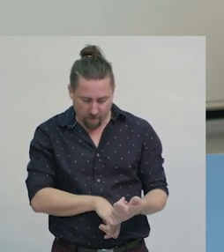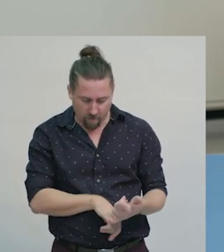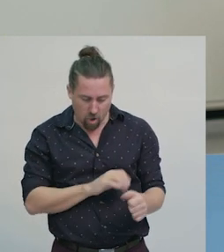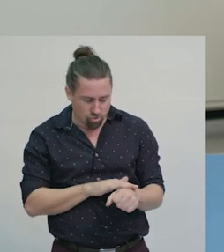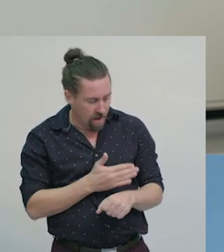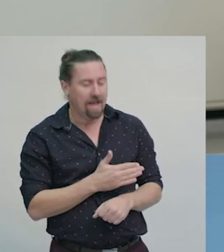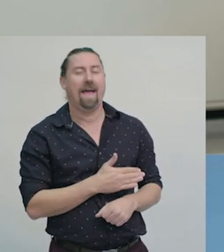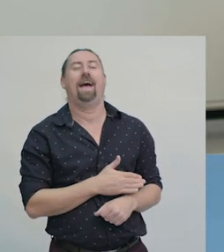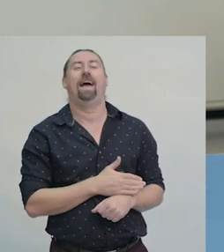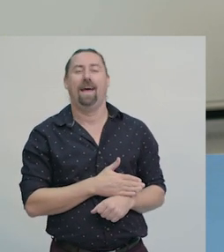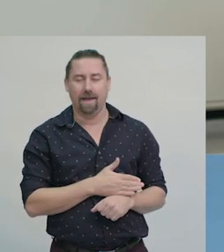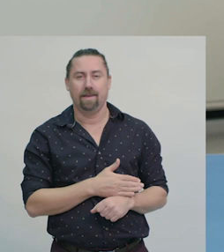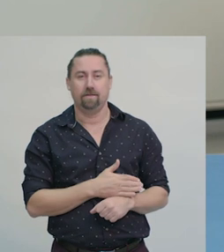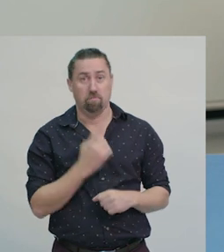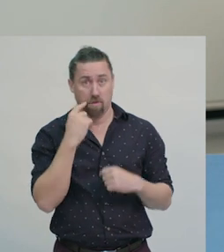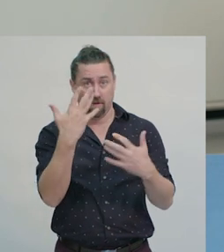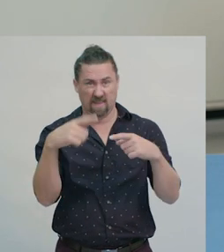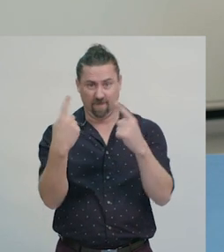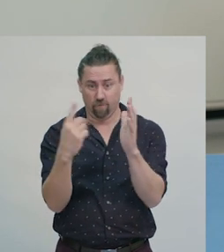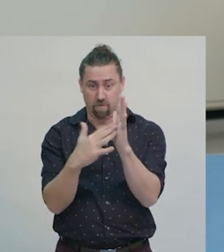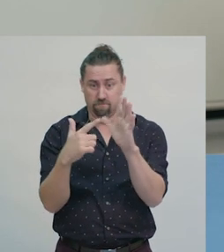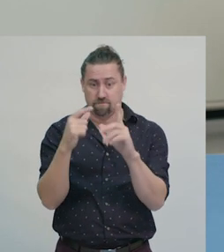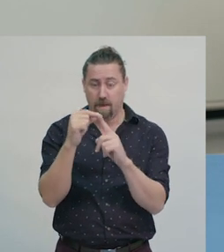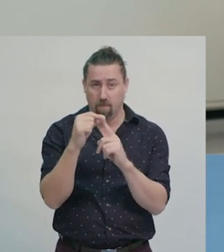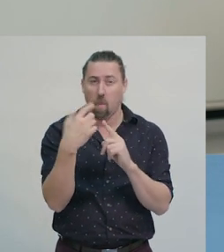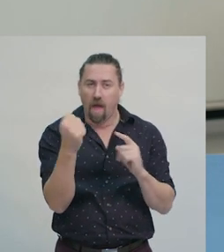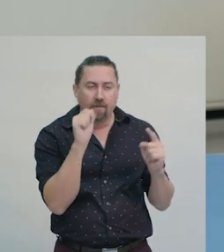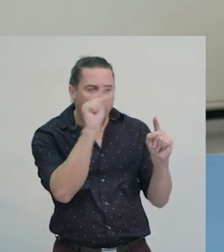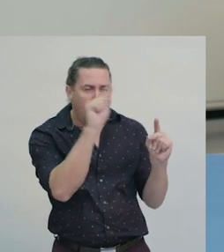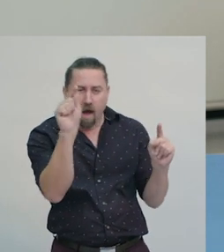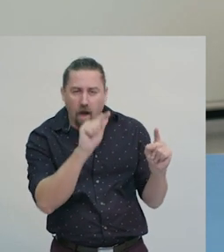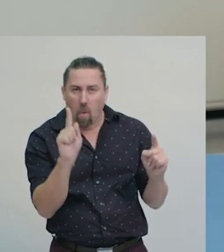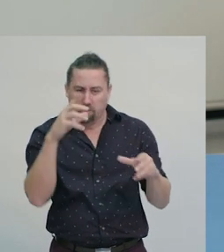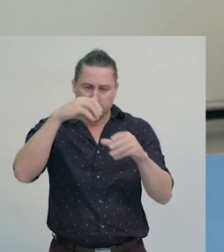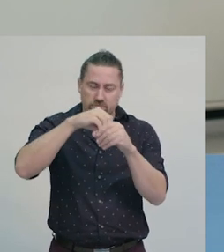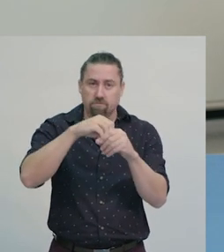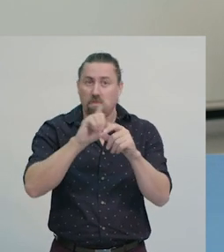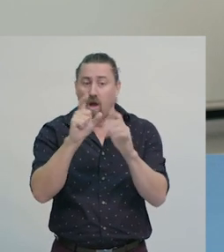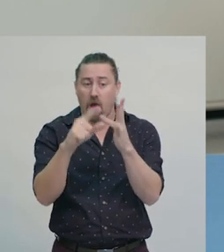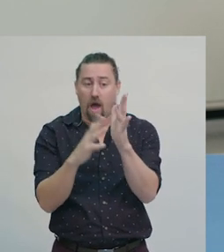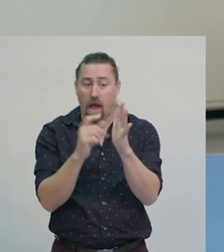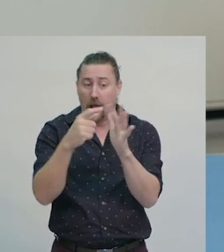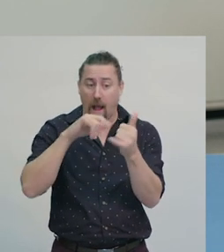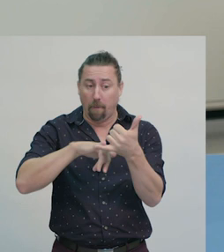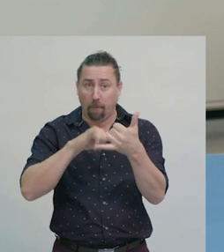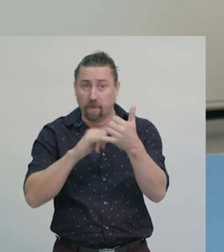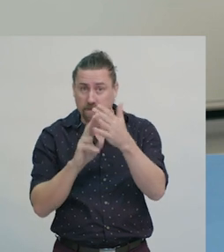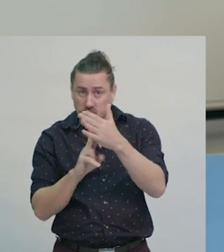I think we are ready to try using a different map, with all the common map features - a compass point showing north,